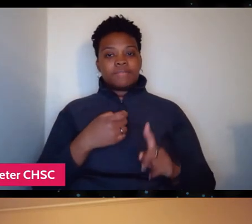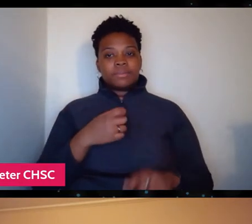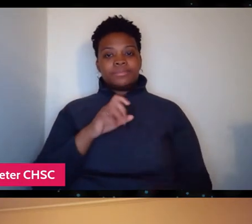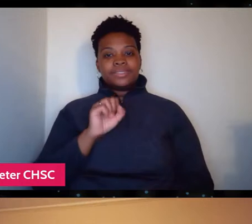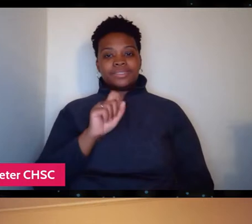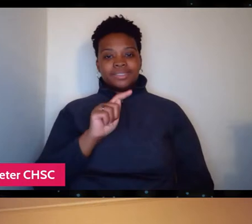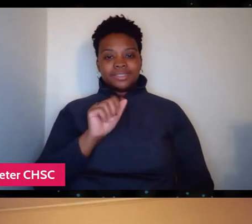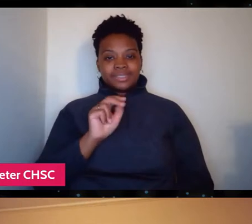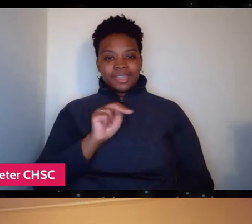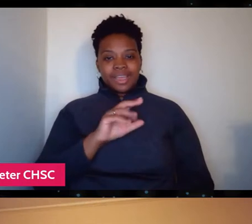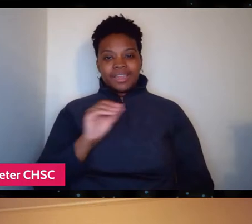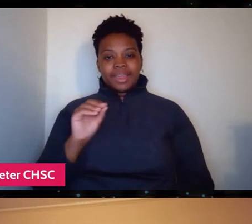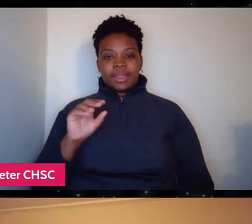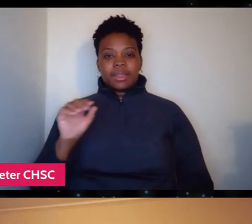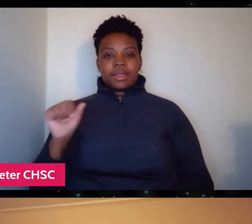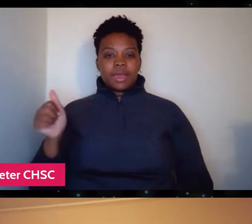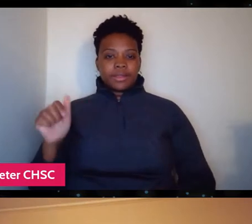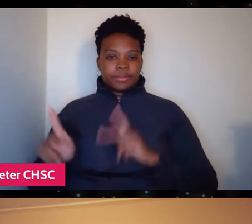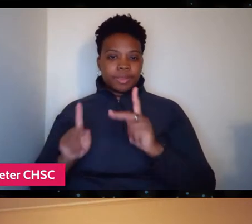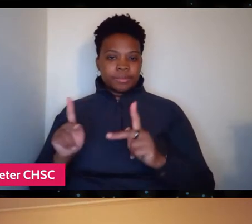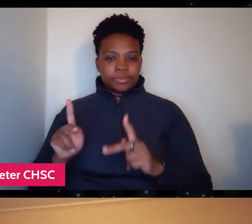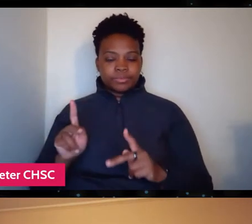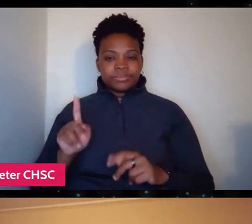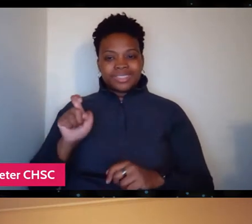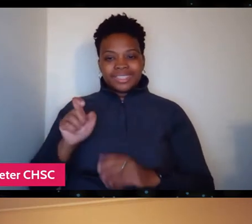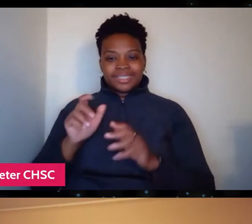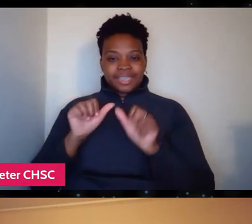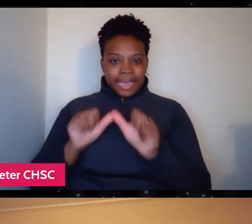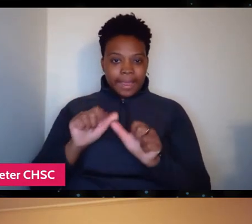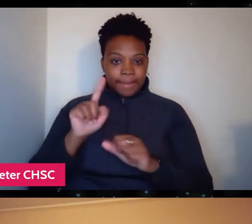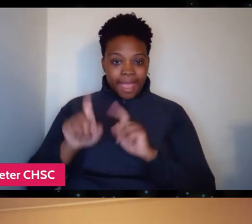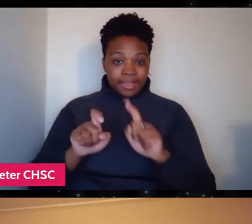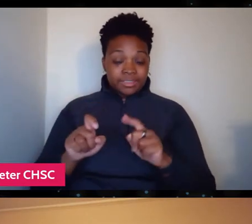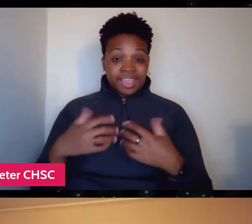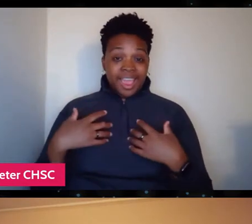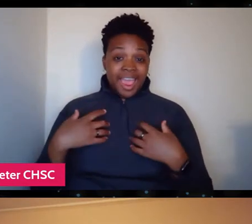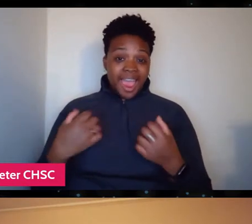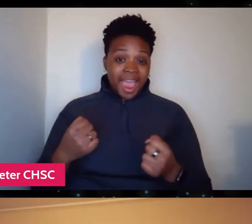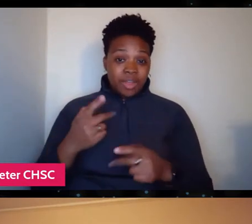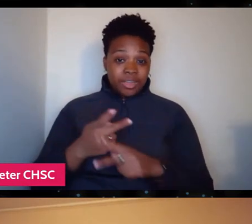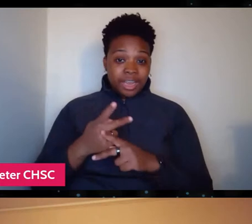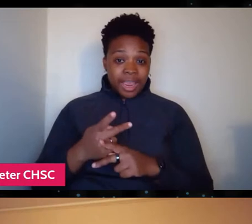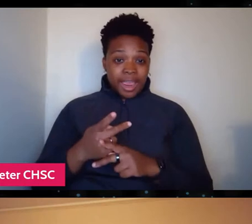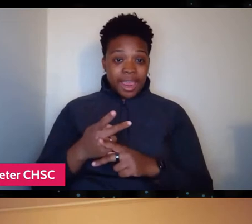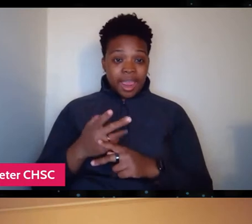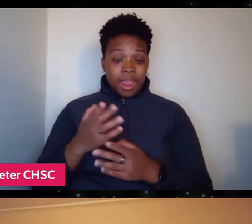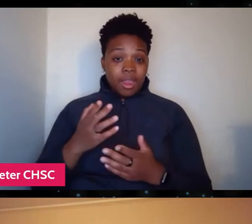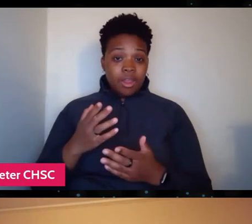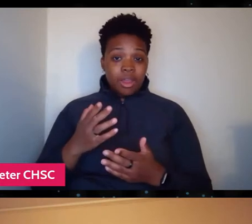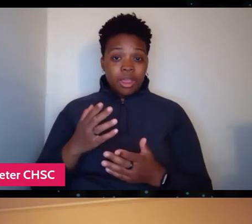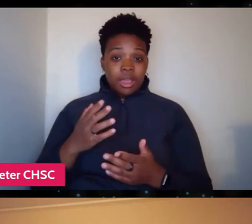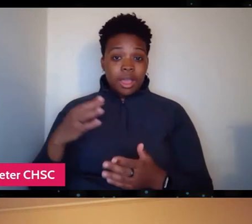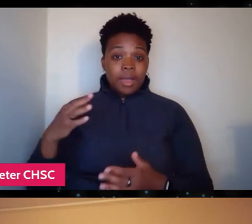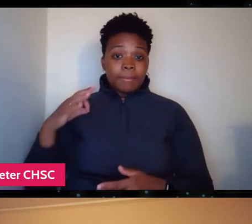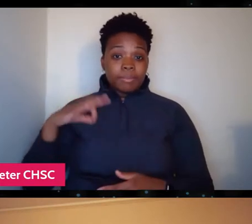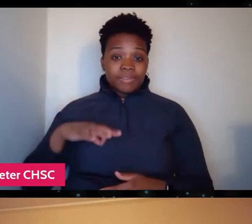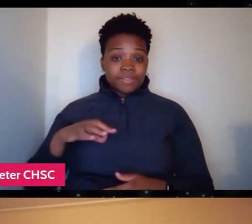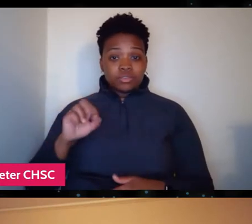is the question that we need to keep asking, which is is healthcare privilege or is it a right? And that's a question that will stick with me.